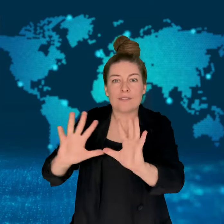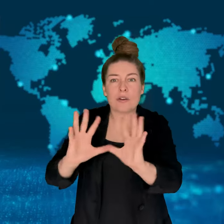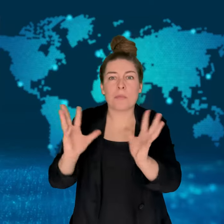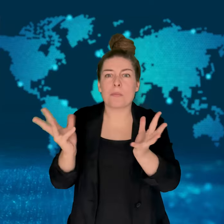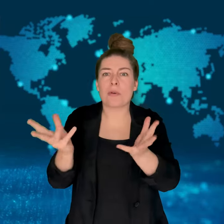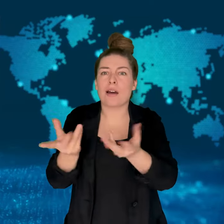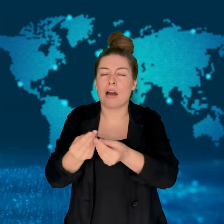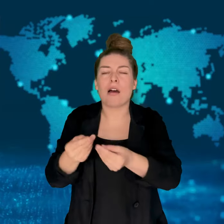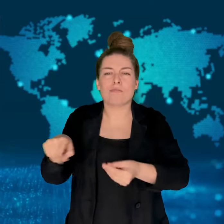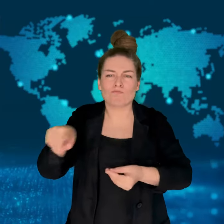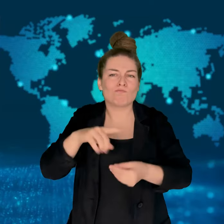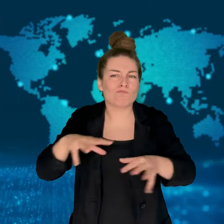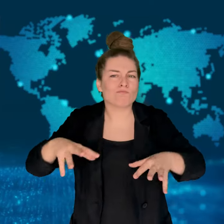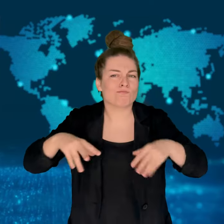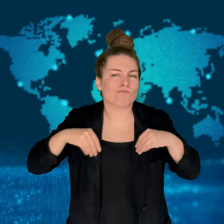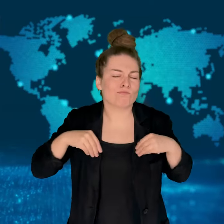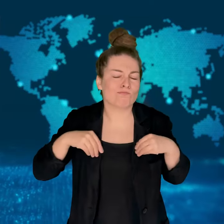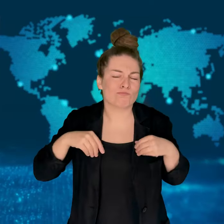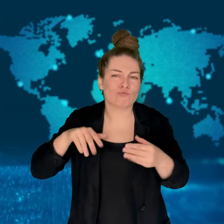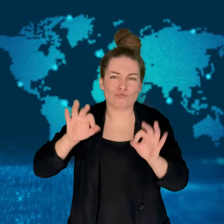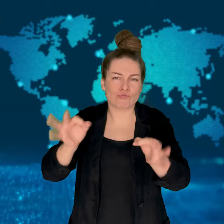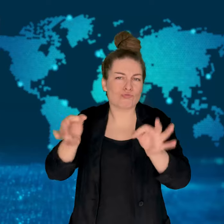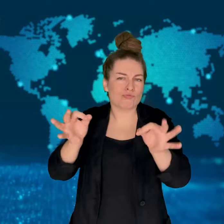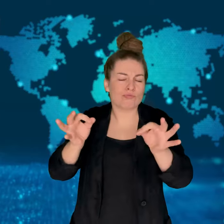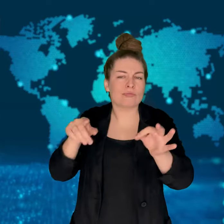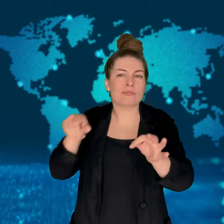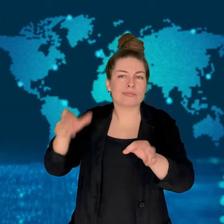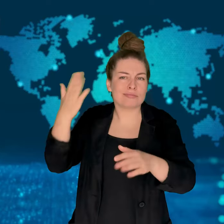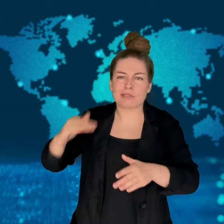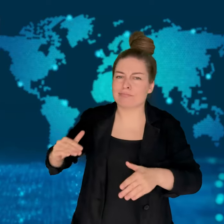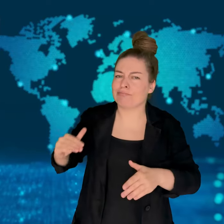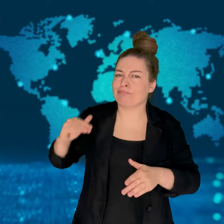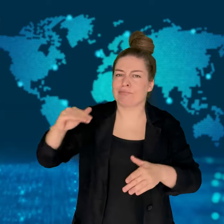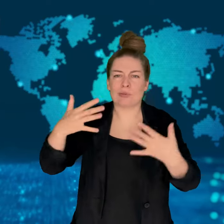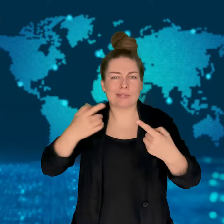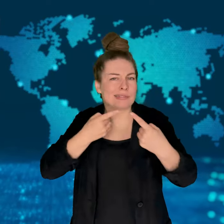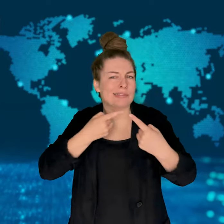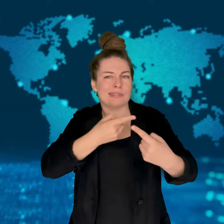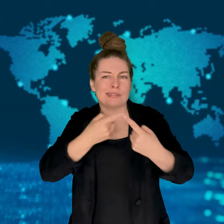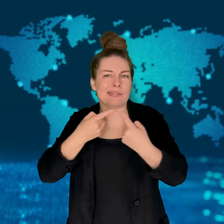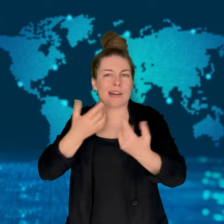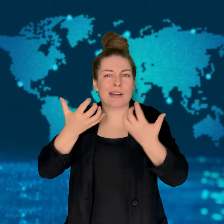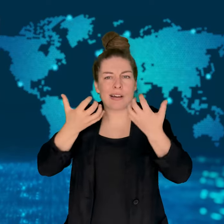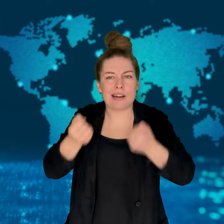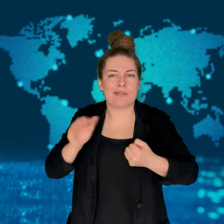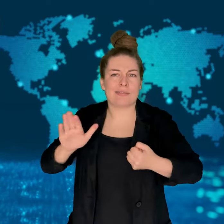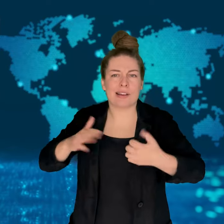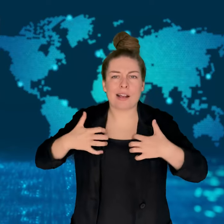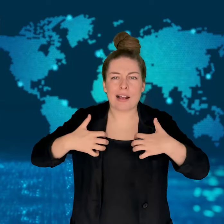saying there was no terroristic motivation.